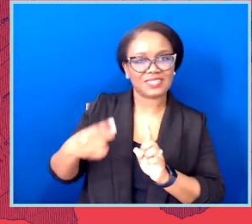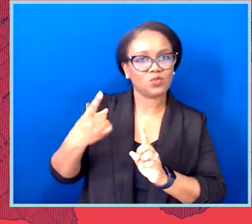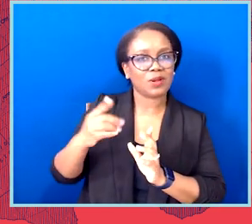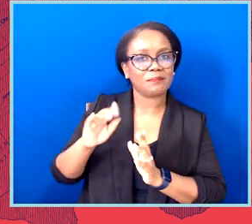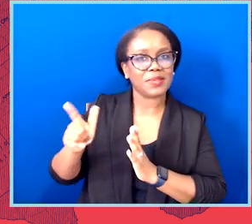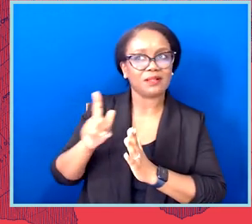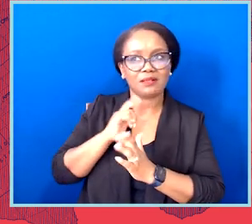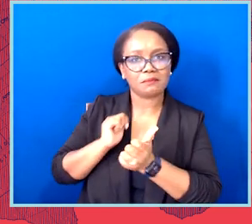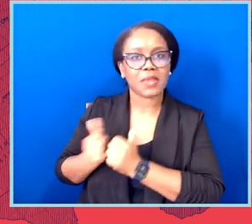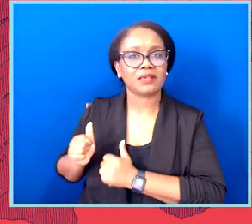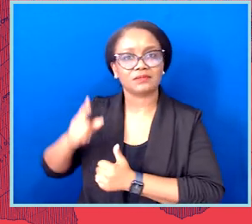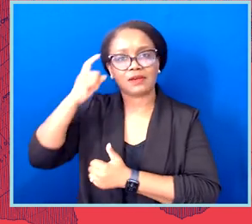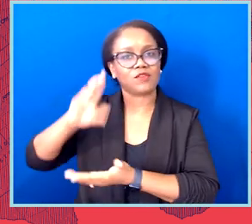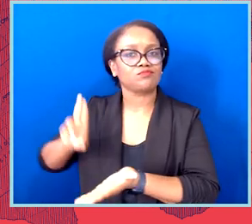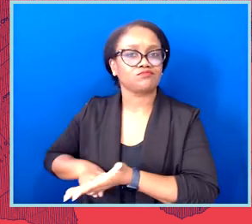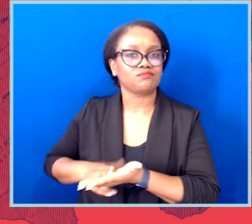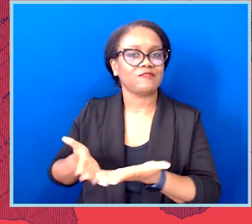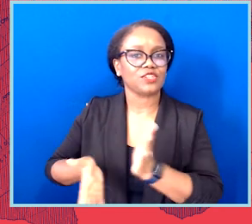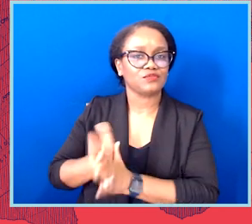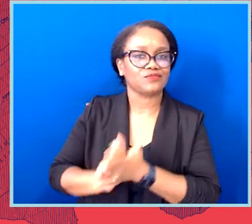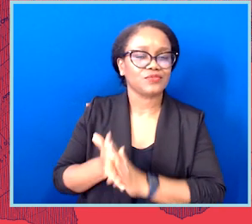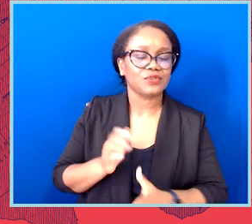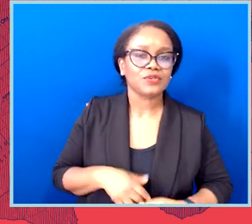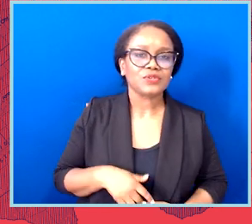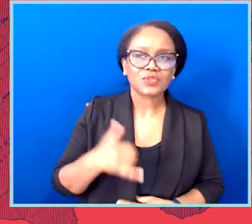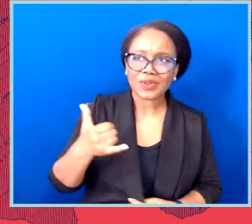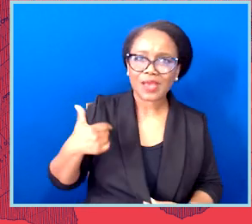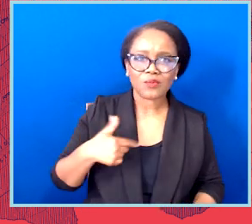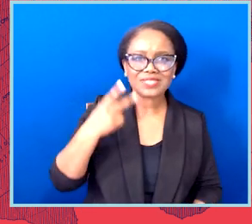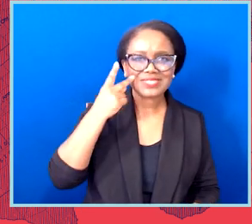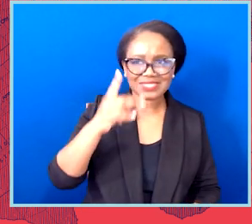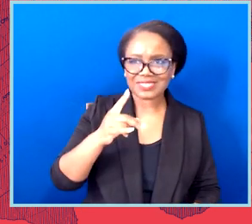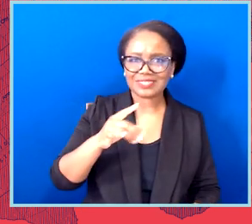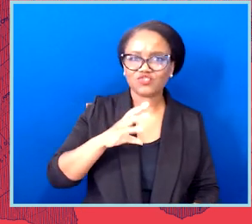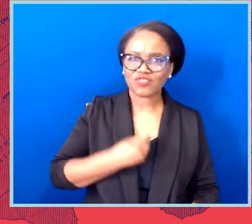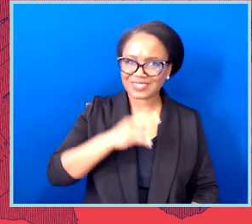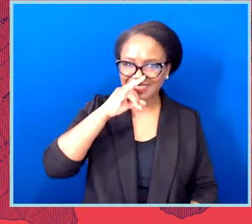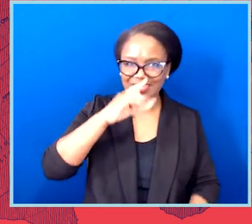And so now we're in a position where 10 states now ban trans kids from sports, whereas two years ago, no state did.